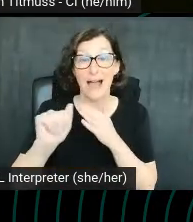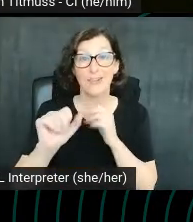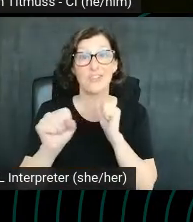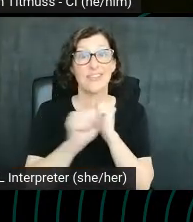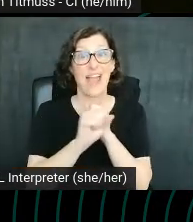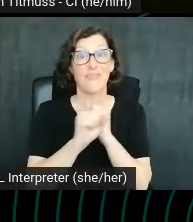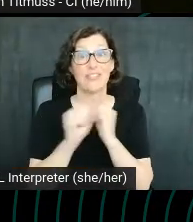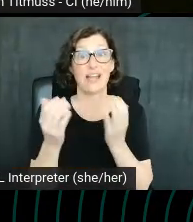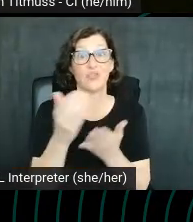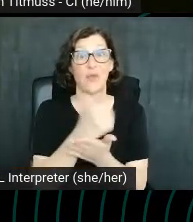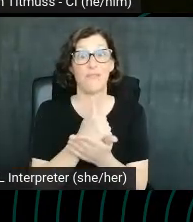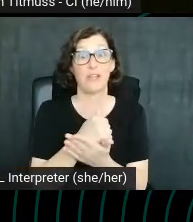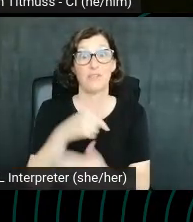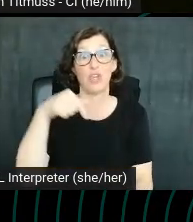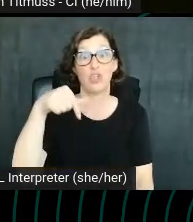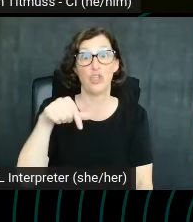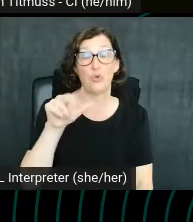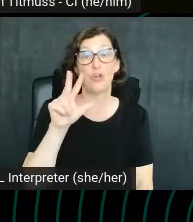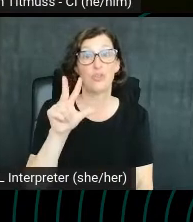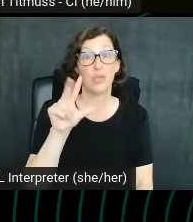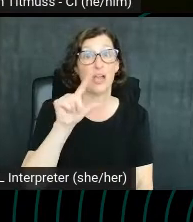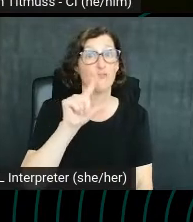in Q3 of 2020 alone. That's just Q3.